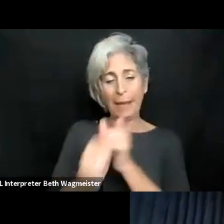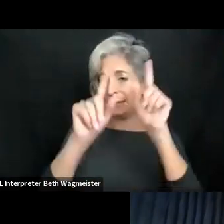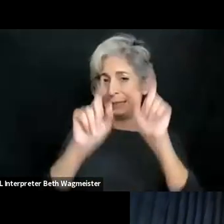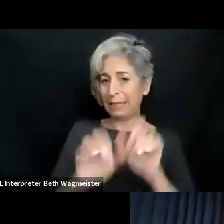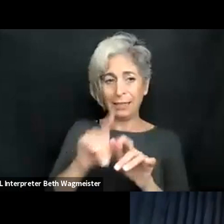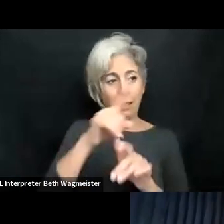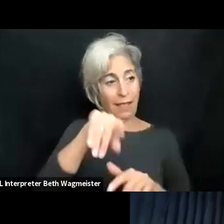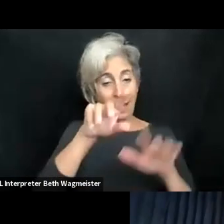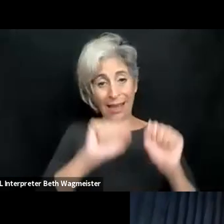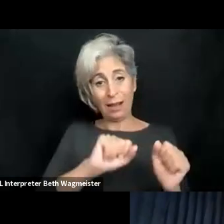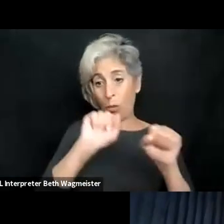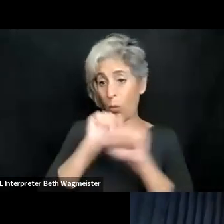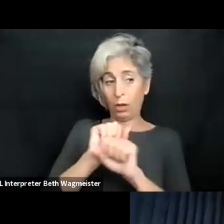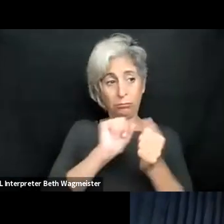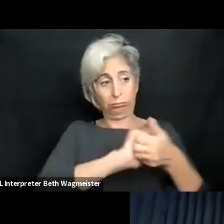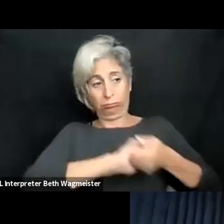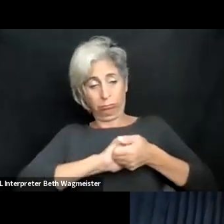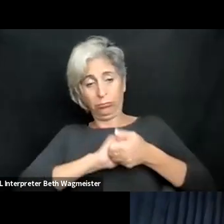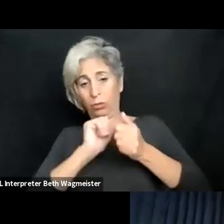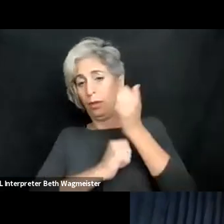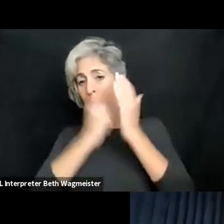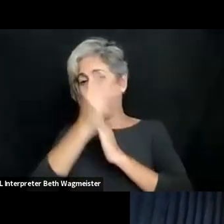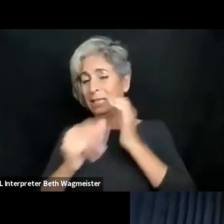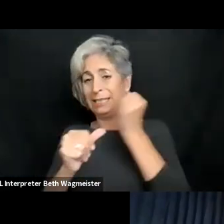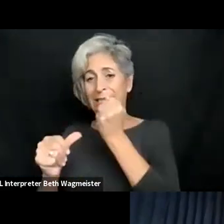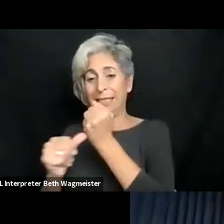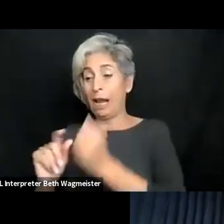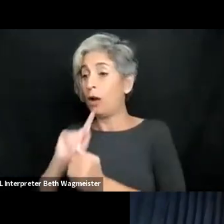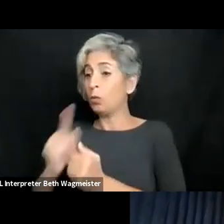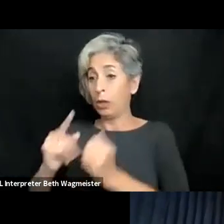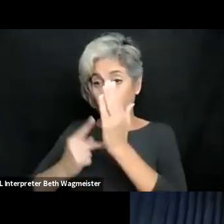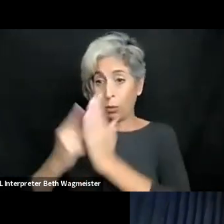specialists, once they've gone through this class, and passed it, passed the